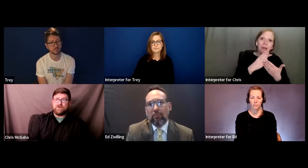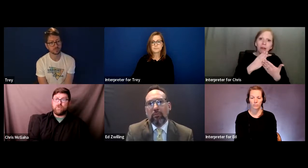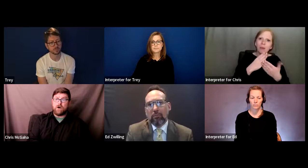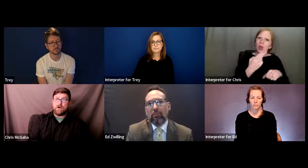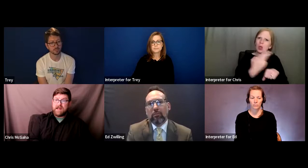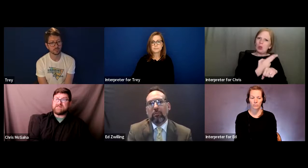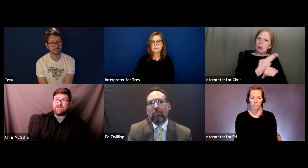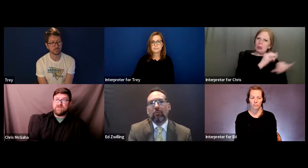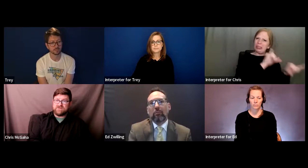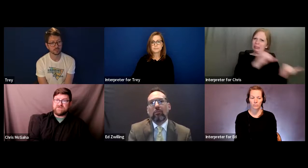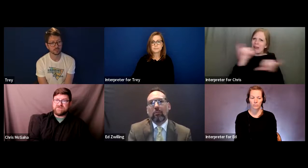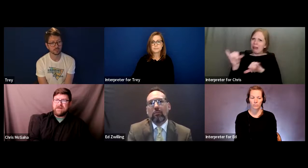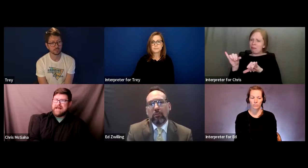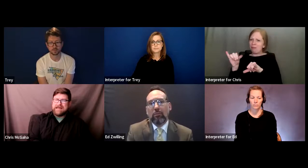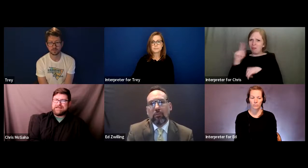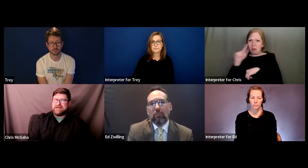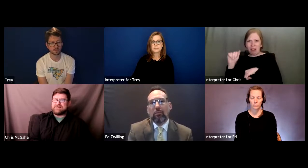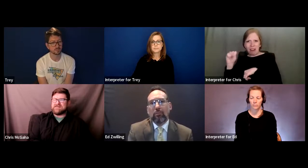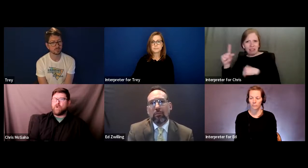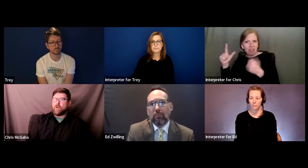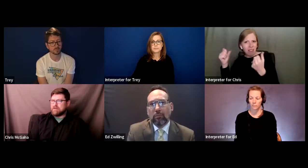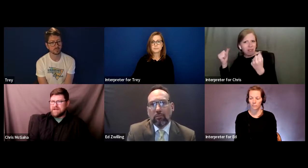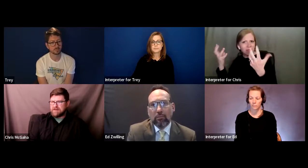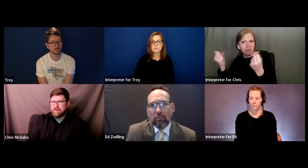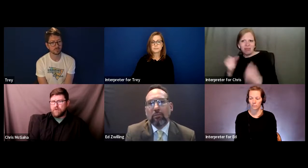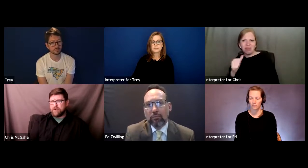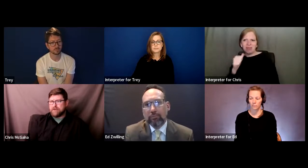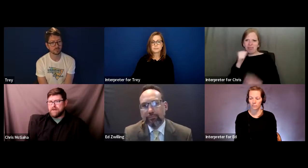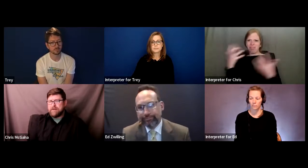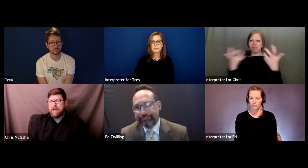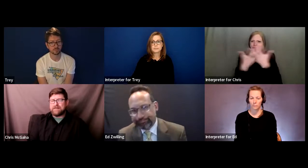who are ASL users and it doesn't correlate appropriately.